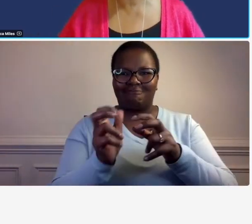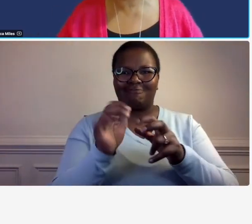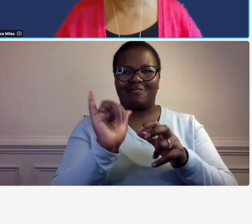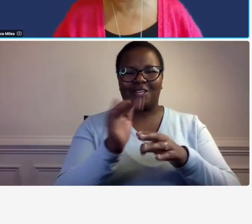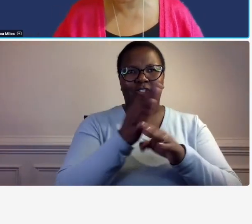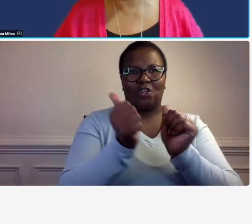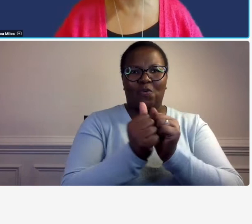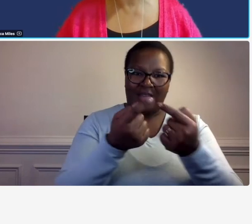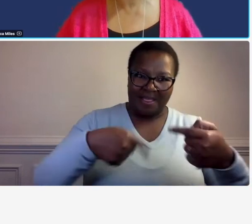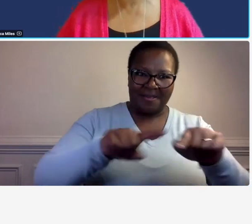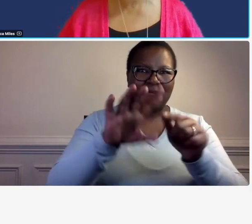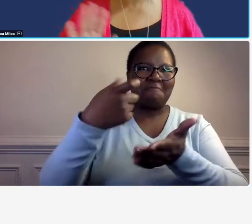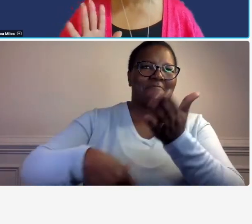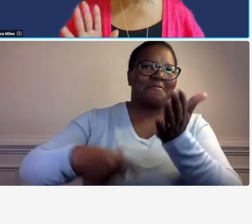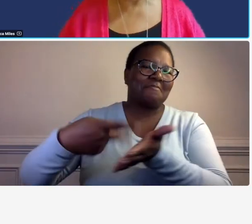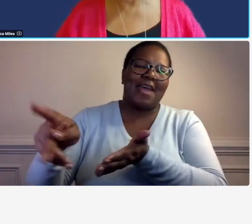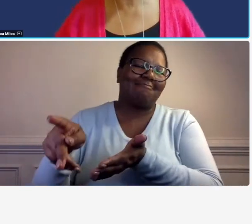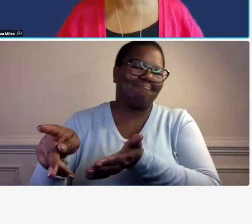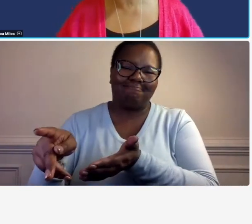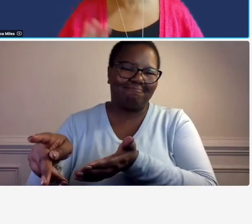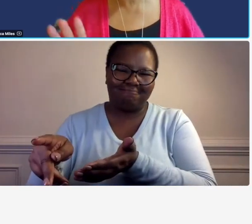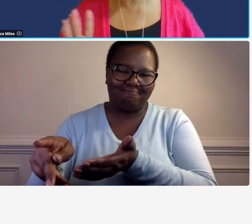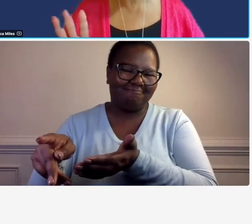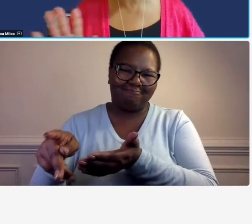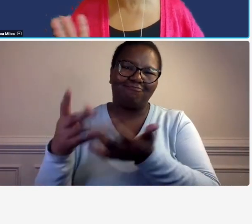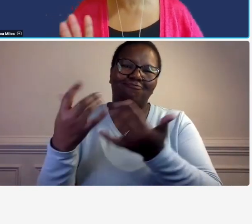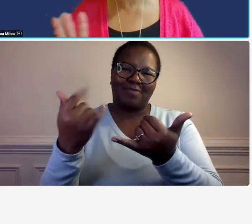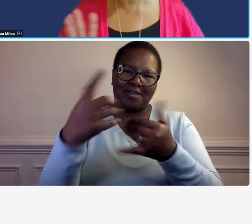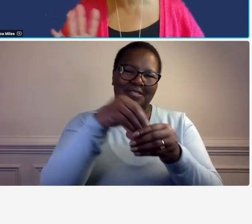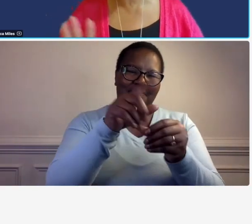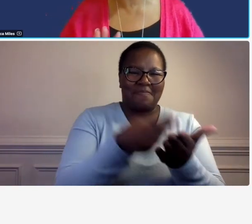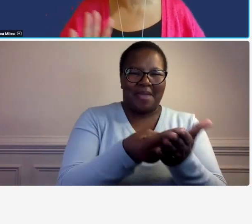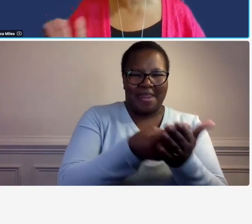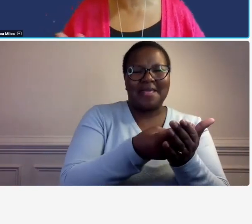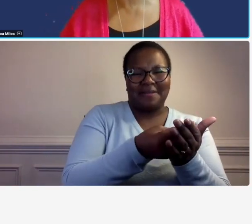saving you a couple bucks but you know that's you can use it as your own conscience will be the